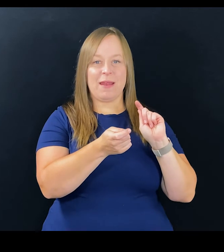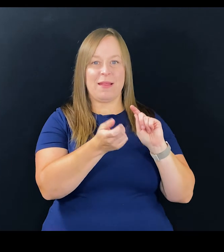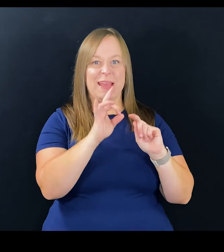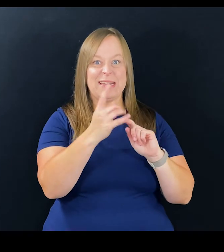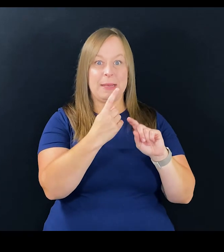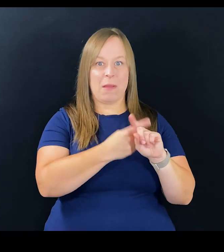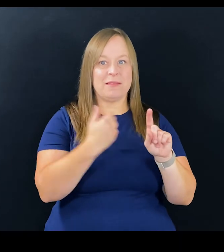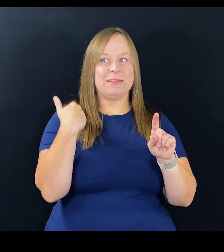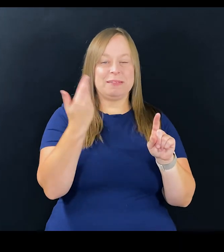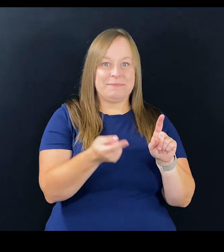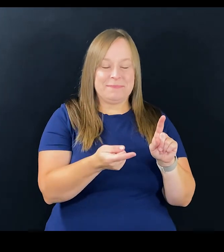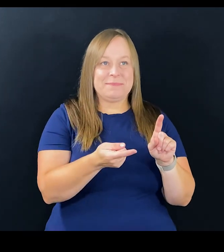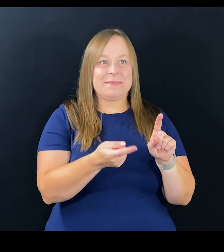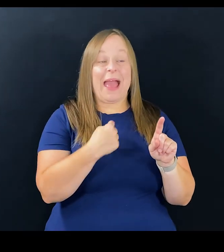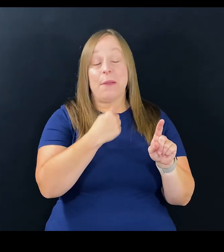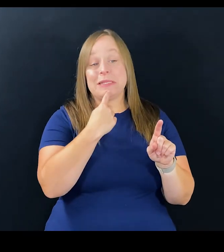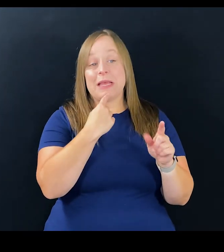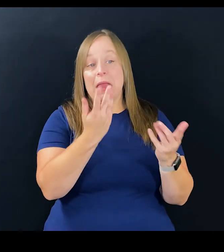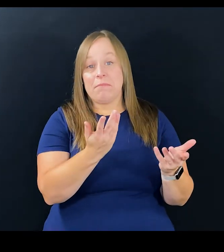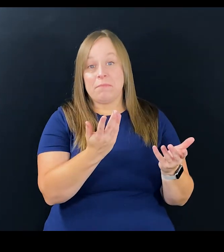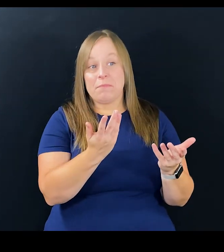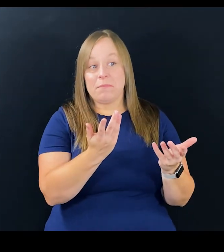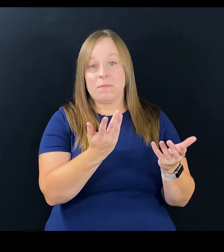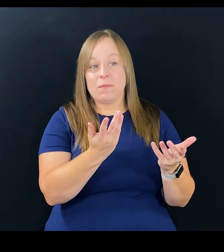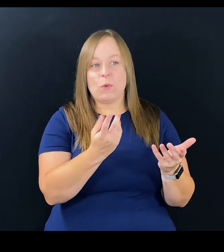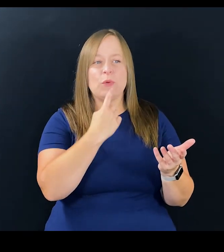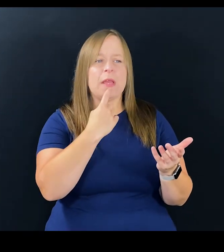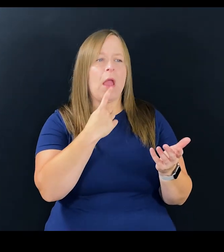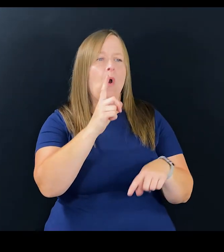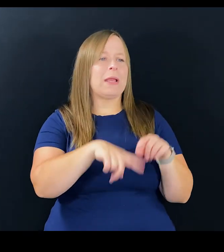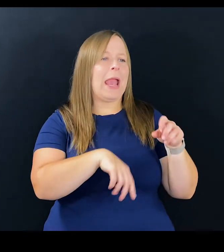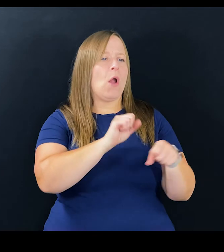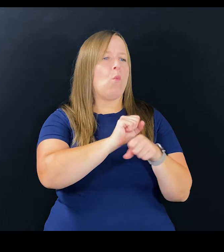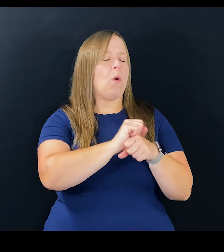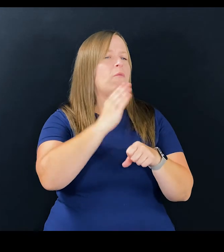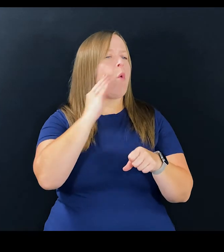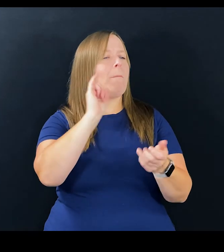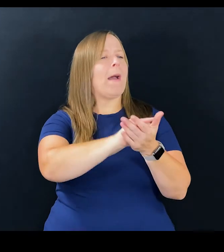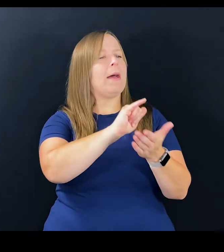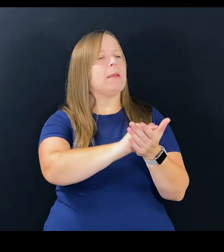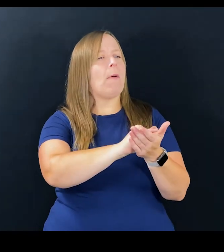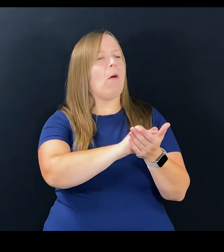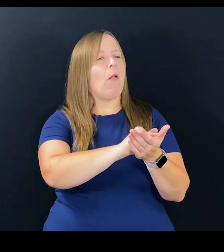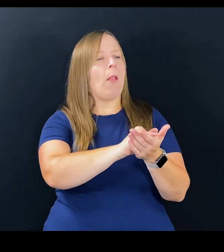spin on these last 18 months, I would say what you claim to be was impossible